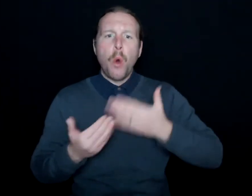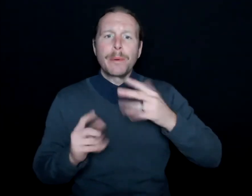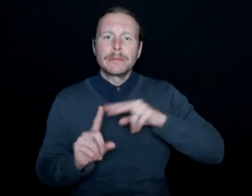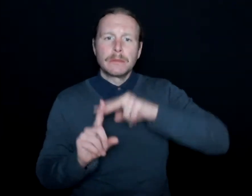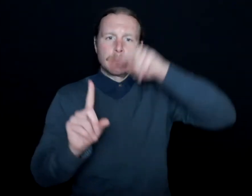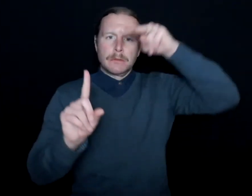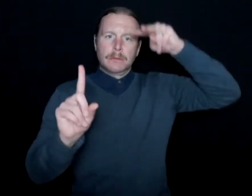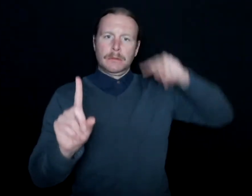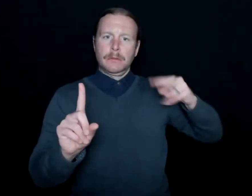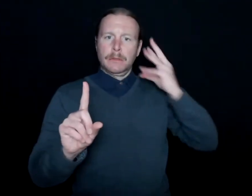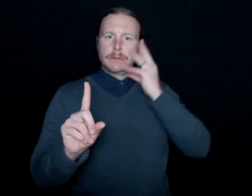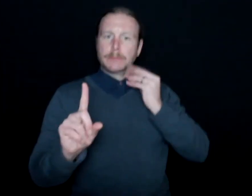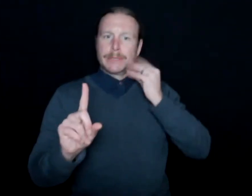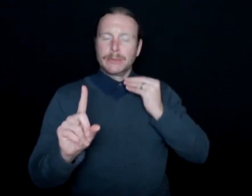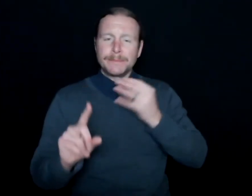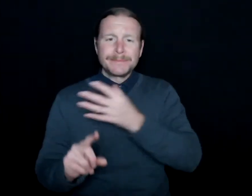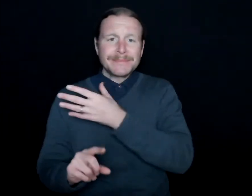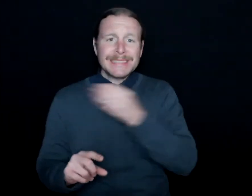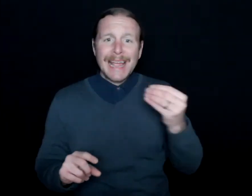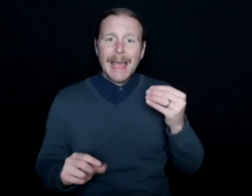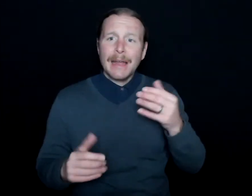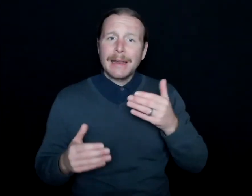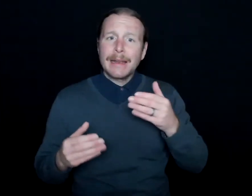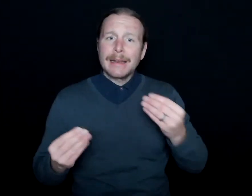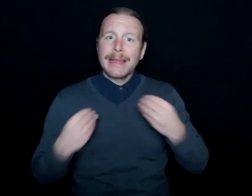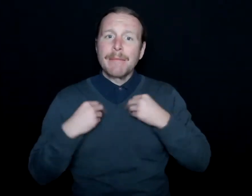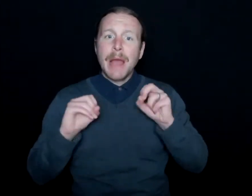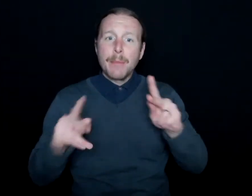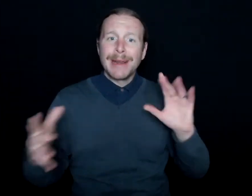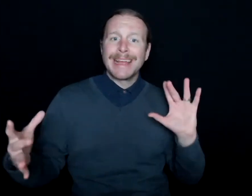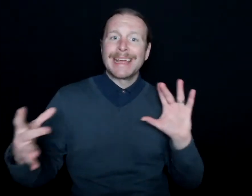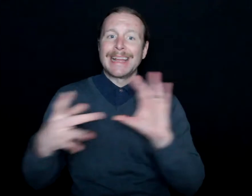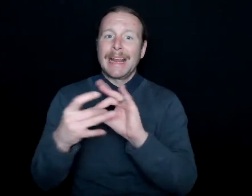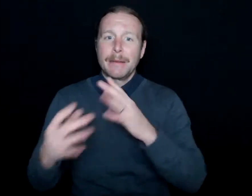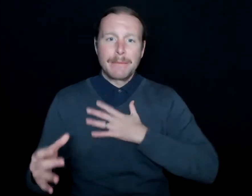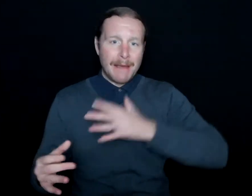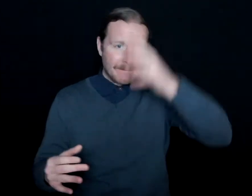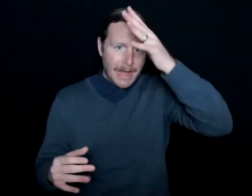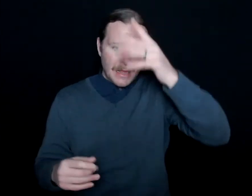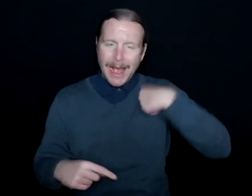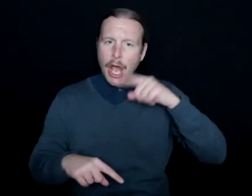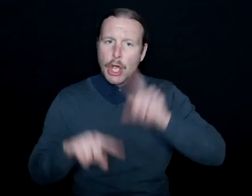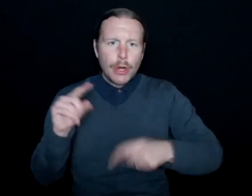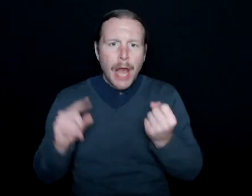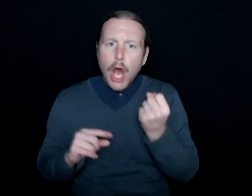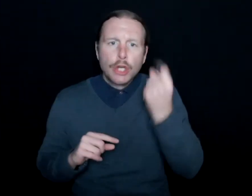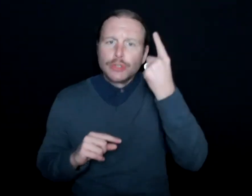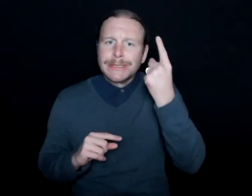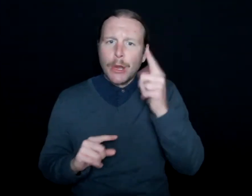And also, it allowed me to connect with my father, for someone who I couldn't understand. And so sports--